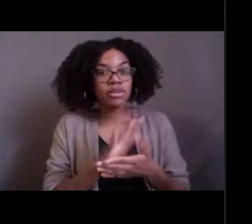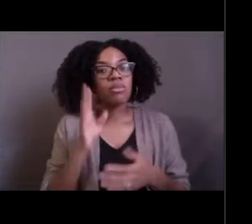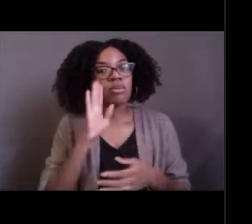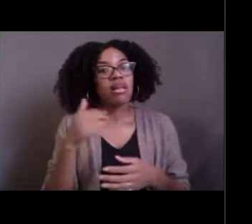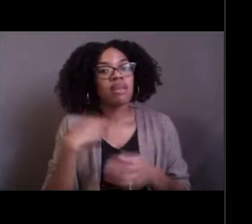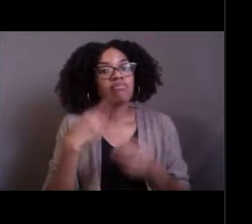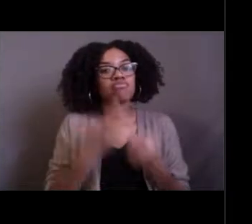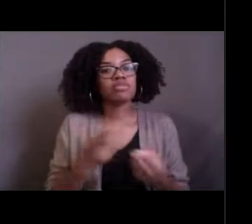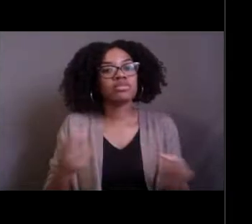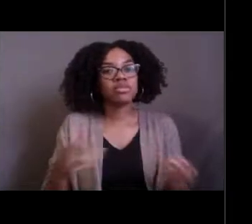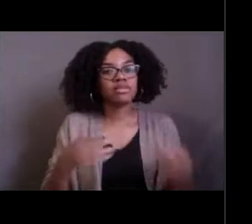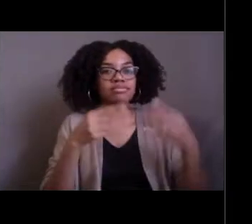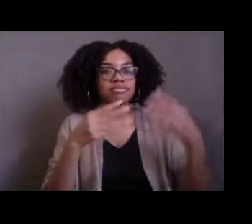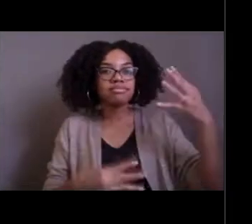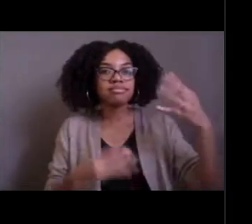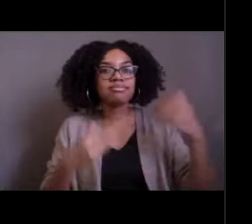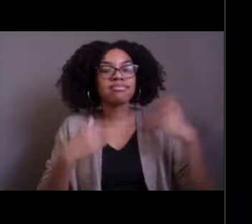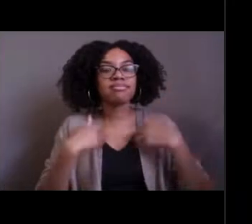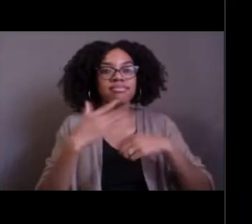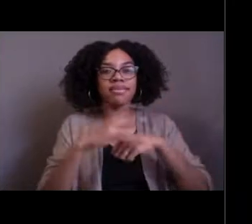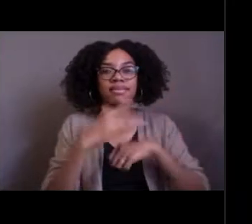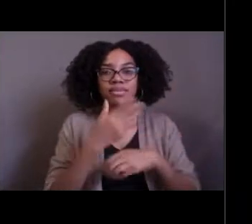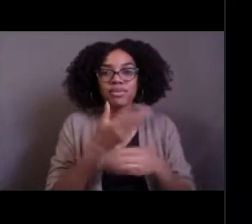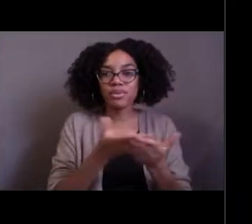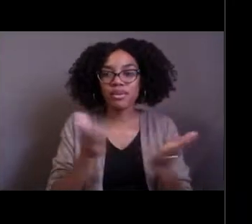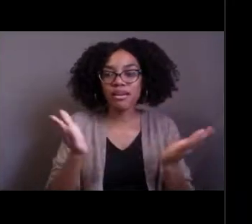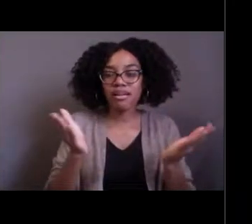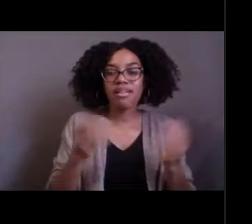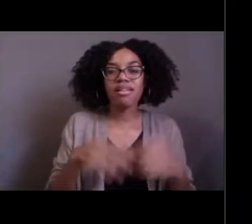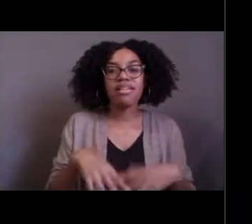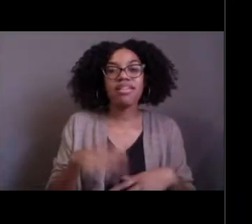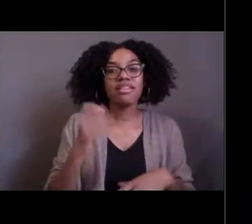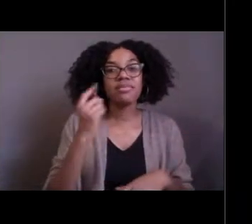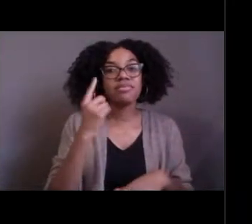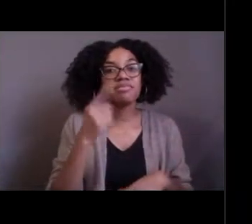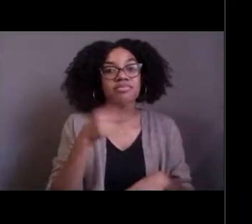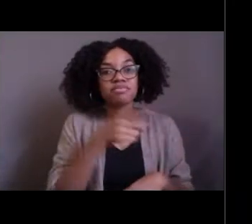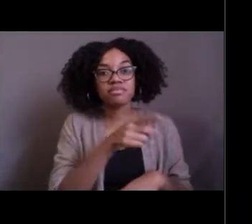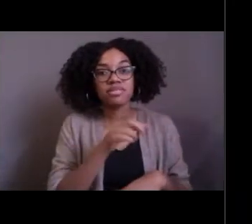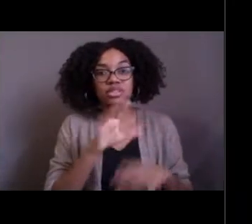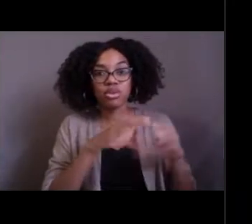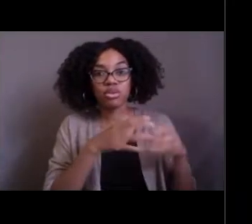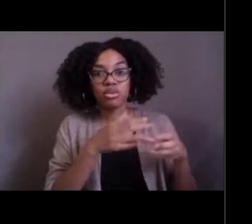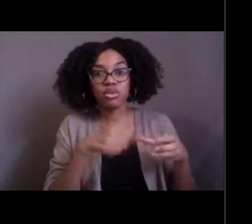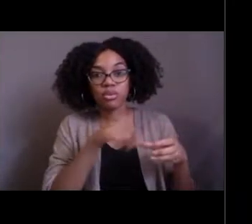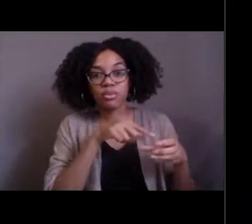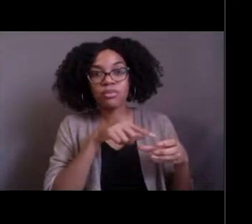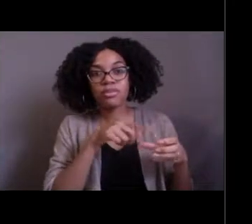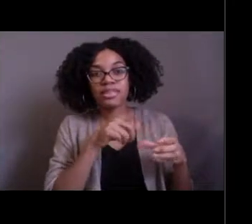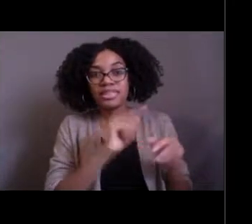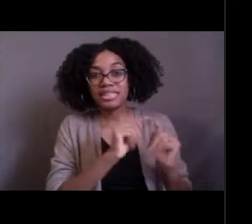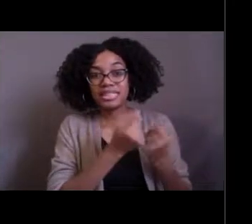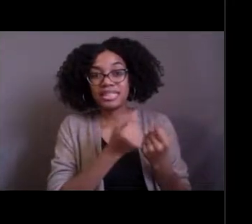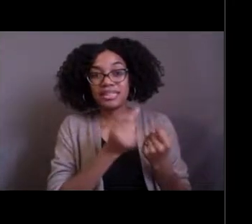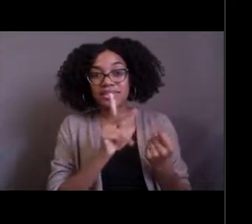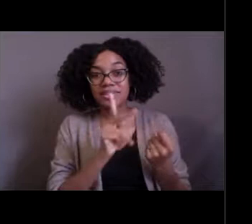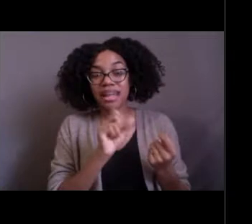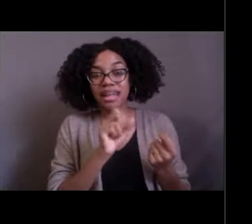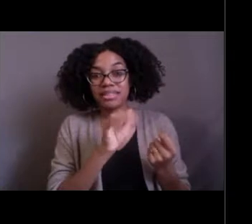We put a lot of resources because the group that Kasey works for has done so many amazing videos and photos.